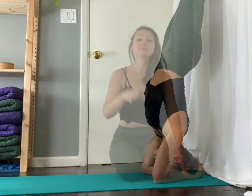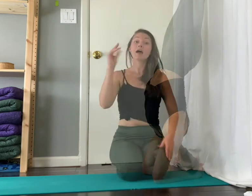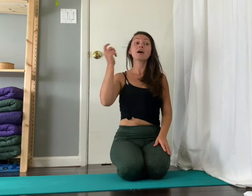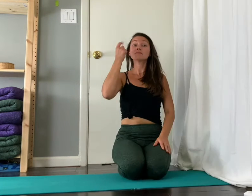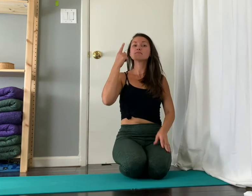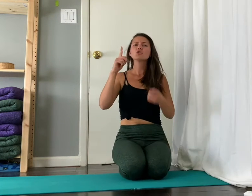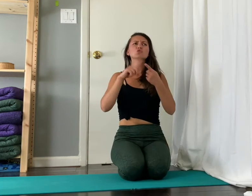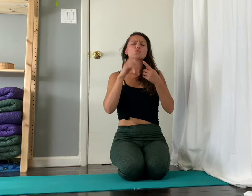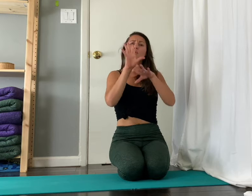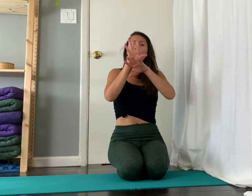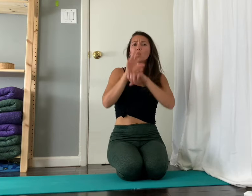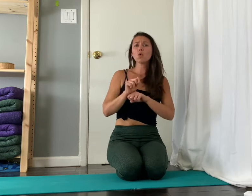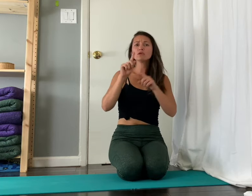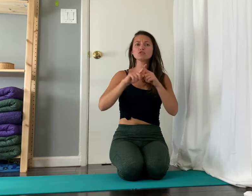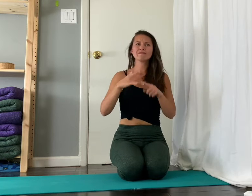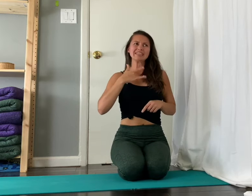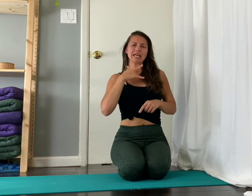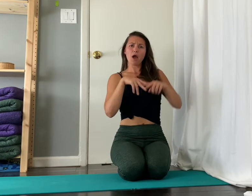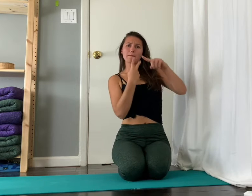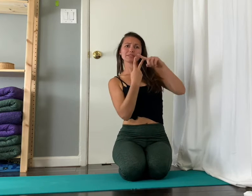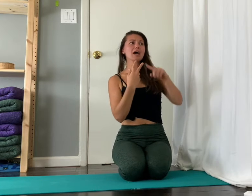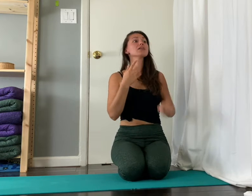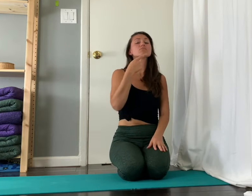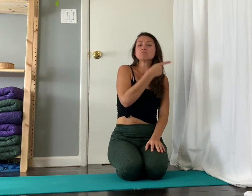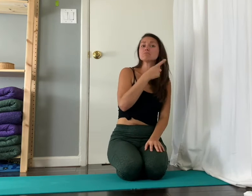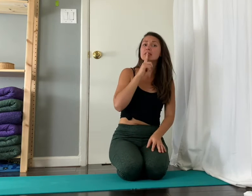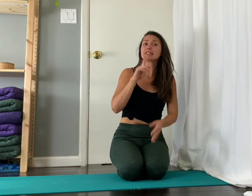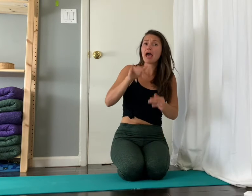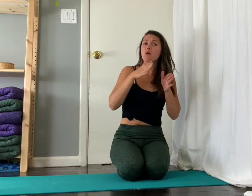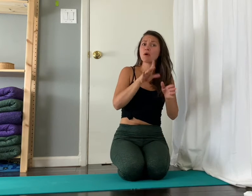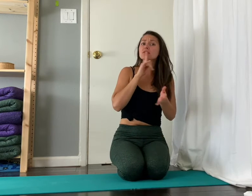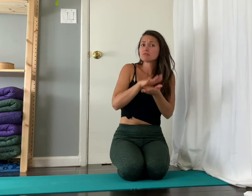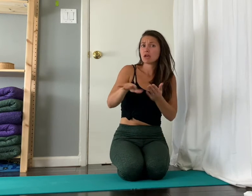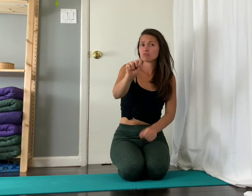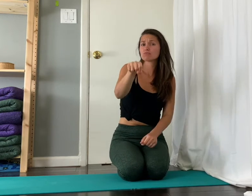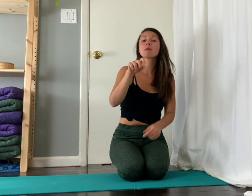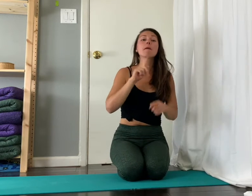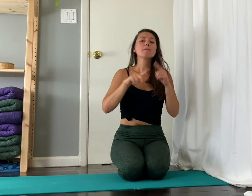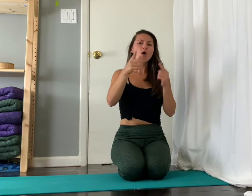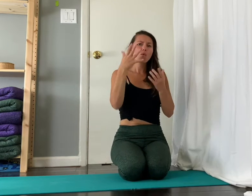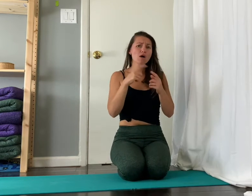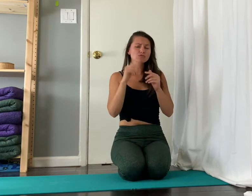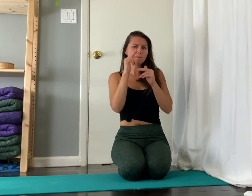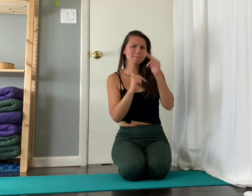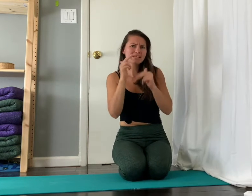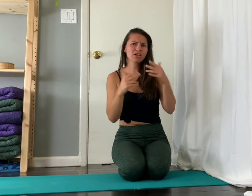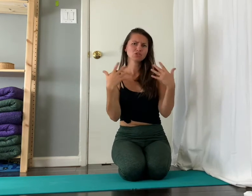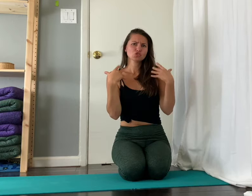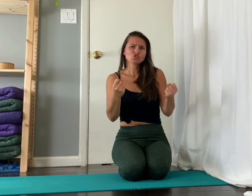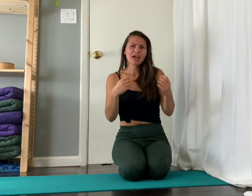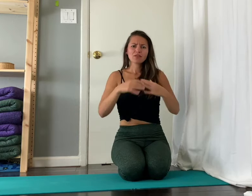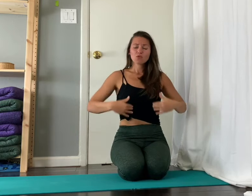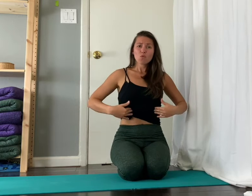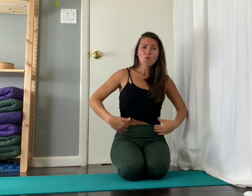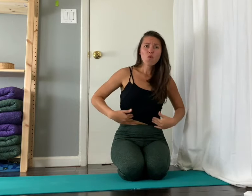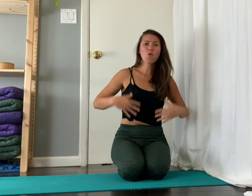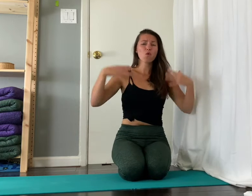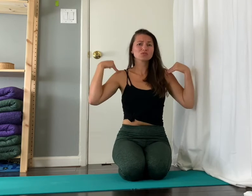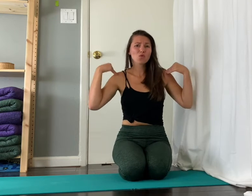When you need to get used to being upside down, this method is great, but if you want to build strength in your core and shoulders,